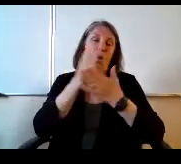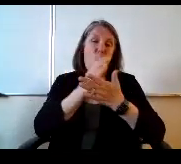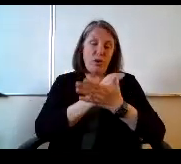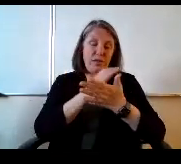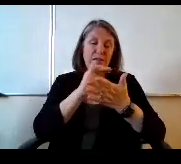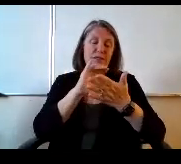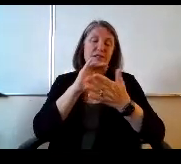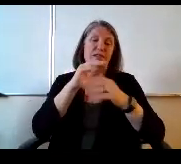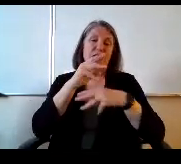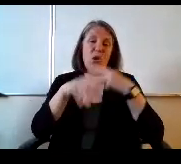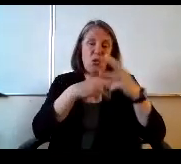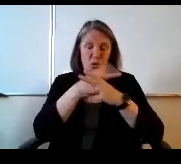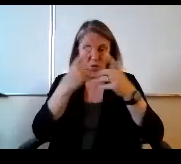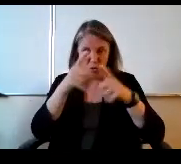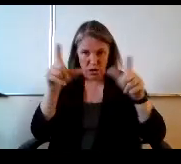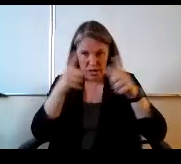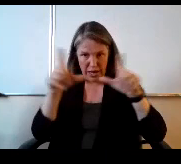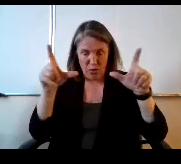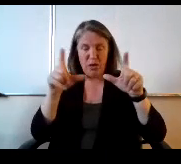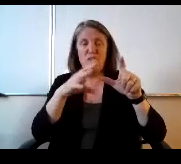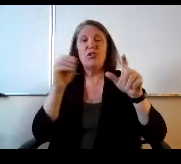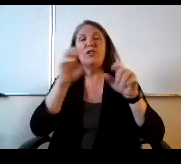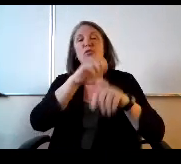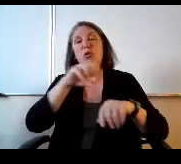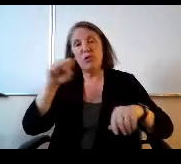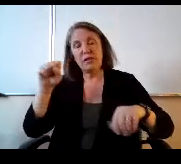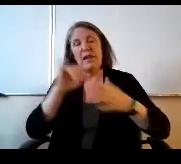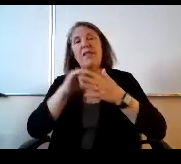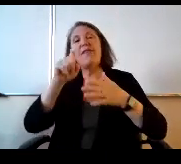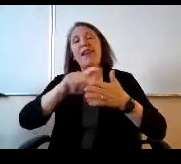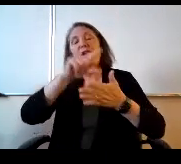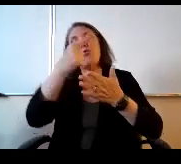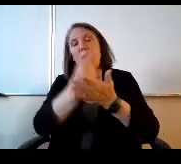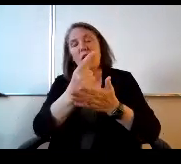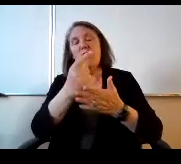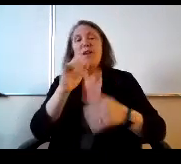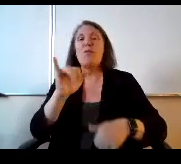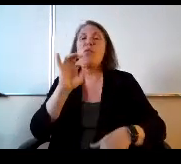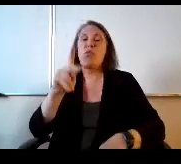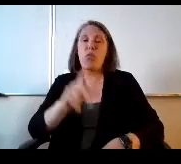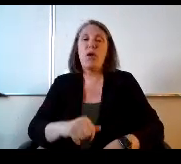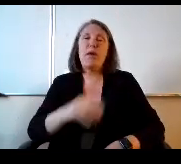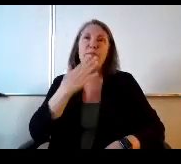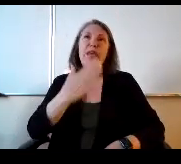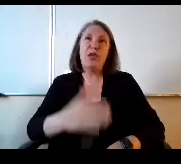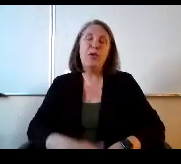studies that they need to graduate. OK, thank you. Yeah, I was. Yeah yeah, I wasn't imagining that you have that